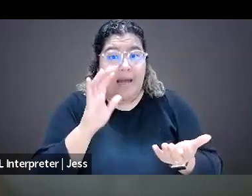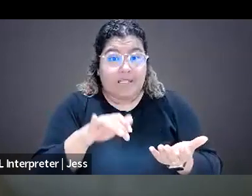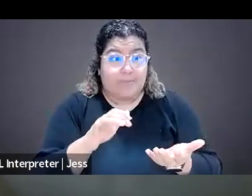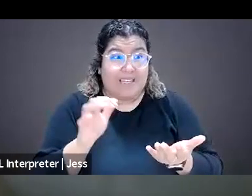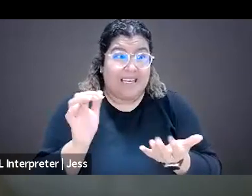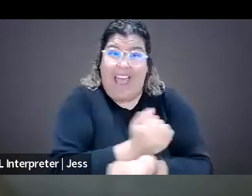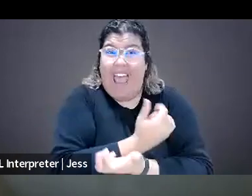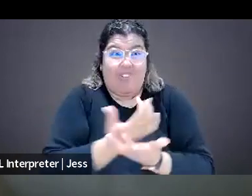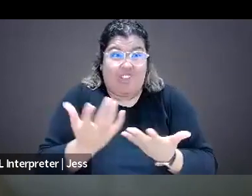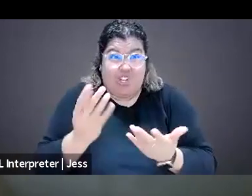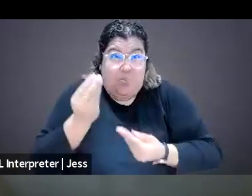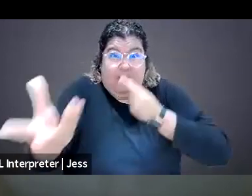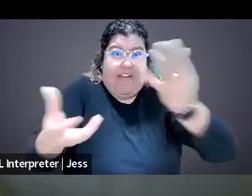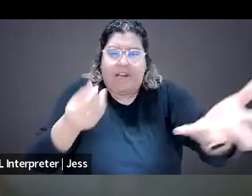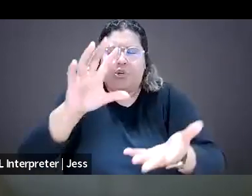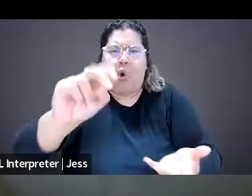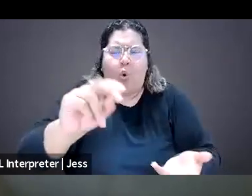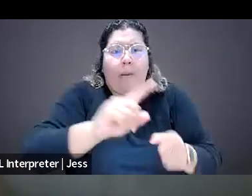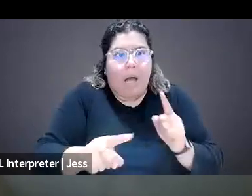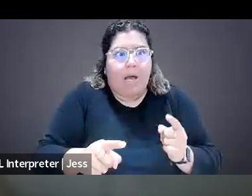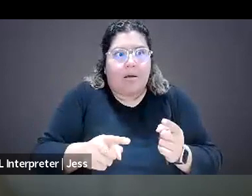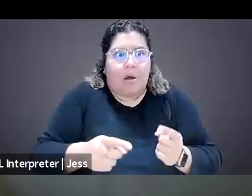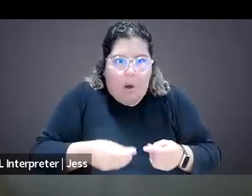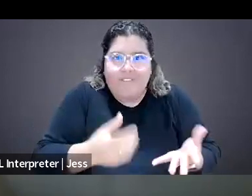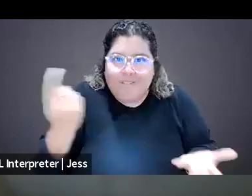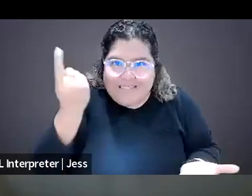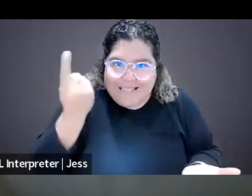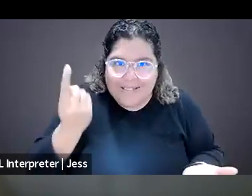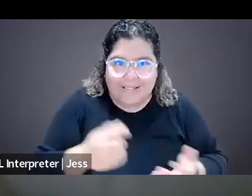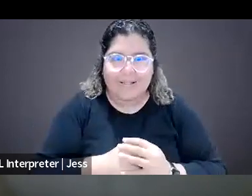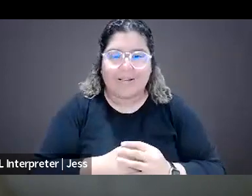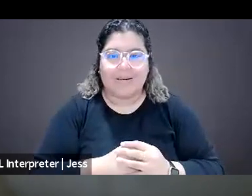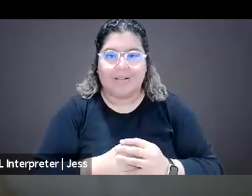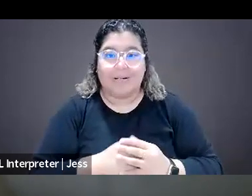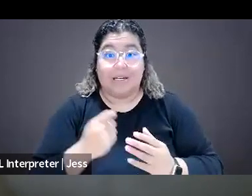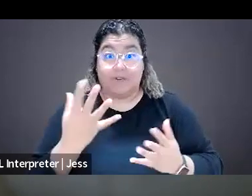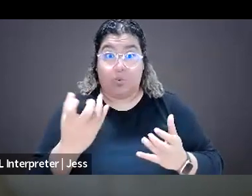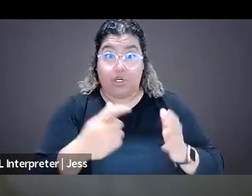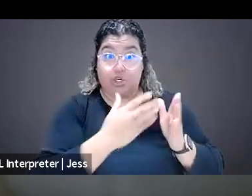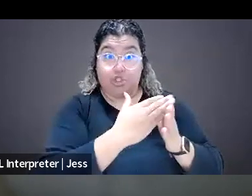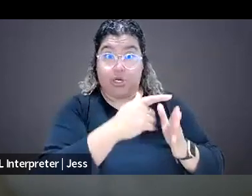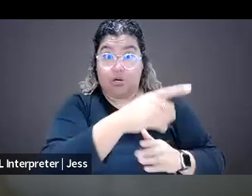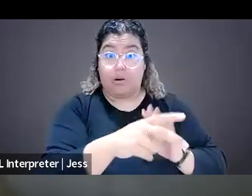And I think that if you want to share this policy guide with your newsroom